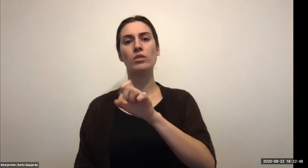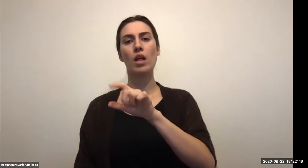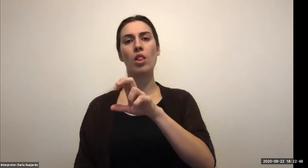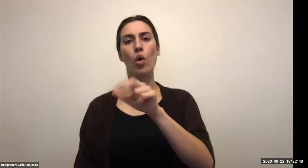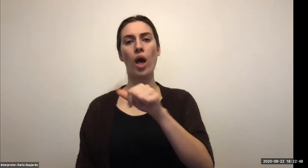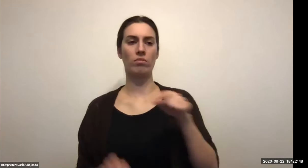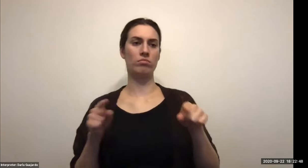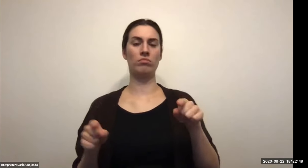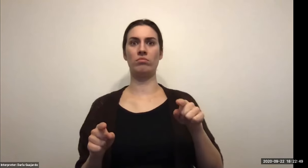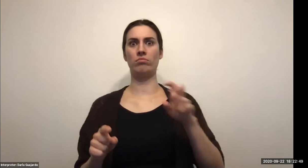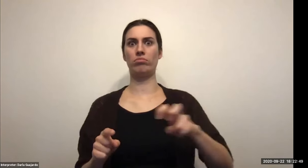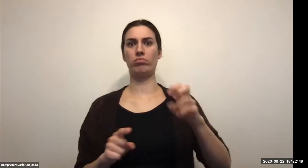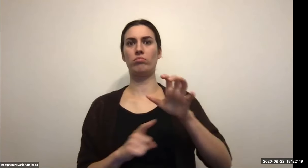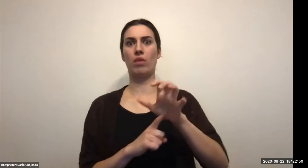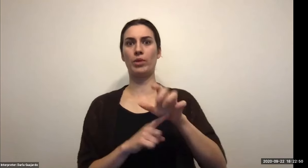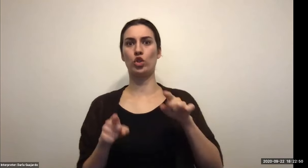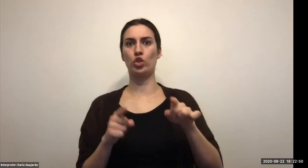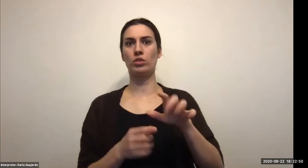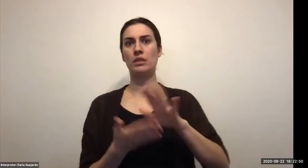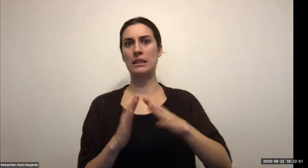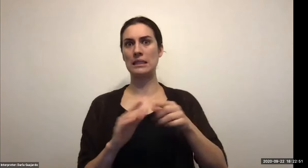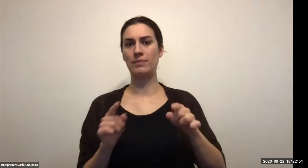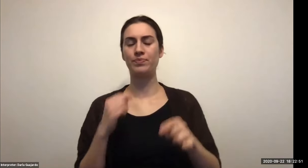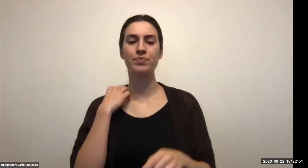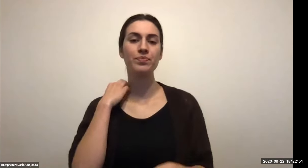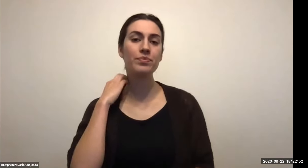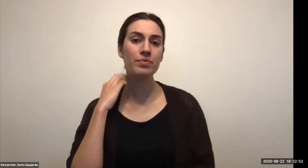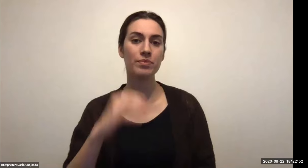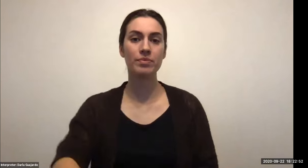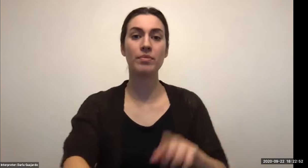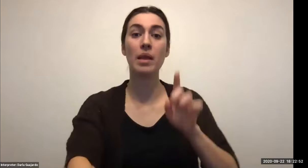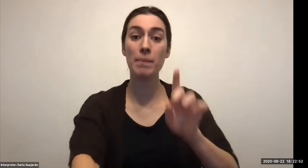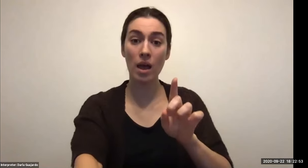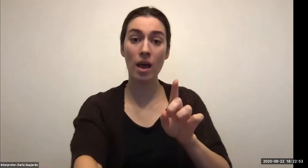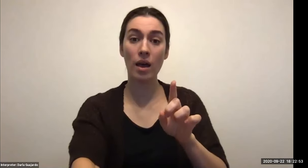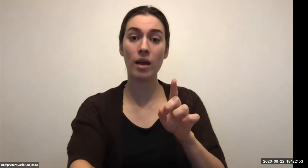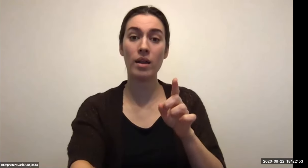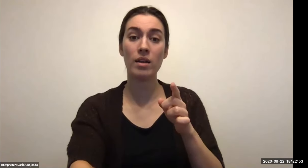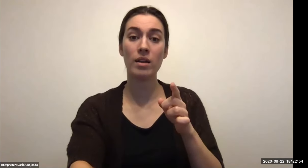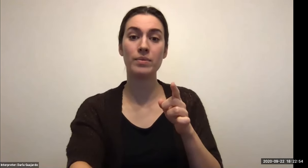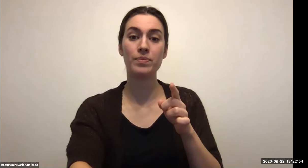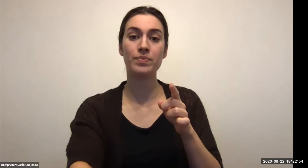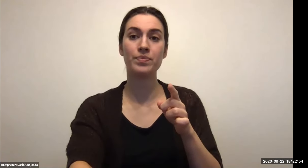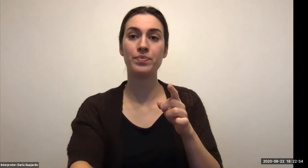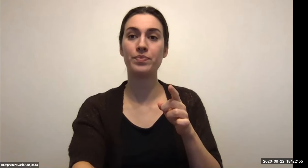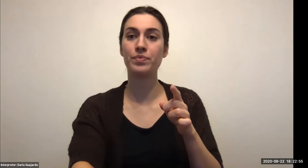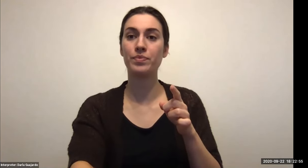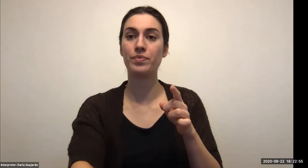Keith Wolling: But every city in the world of the secondary cities has a rural development that you should explore